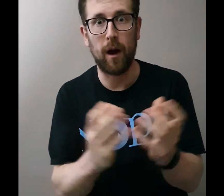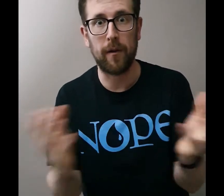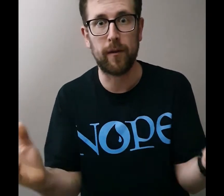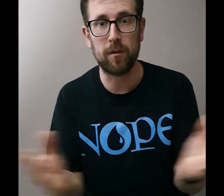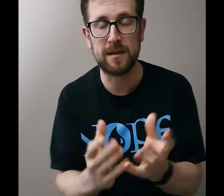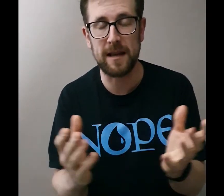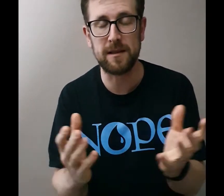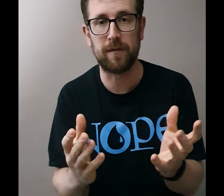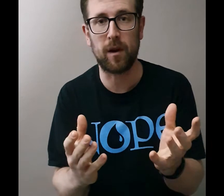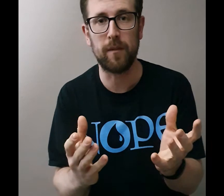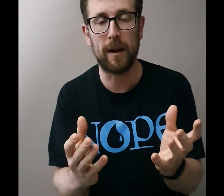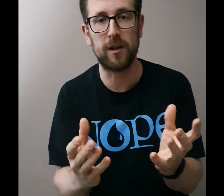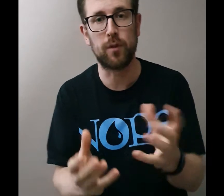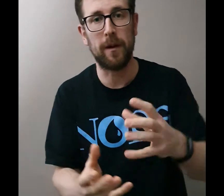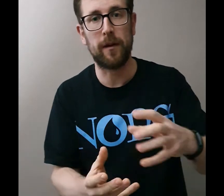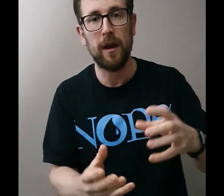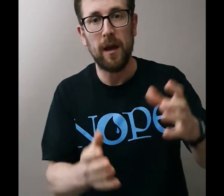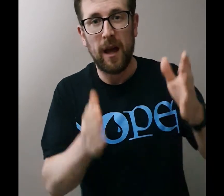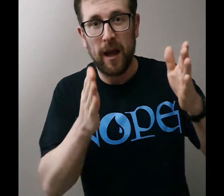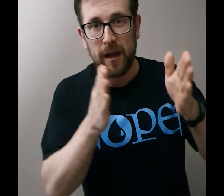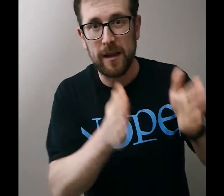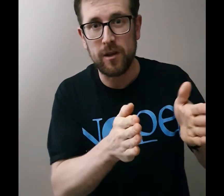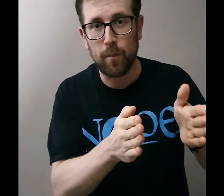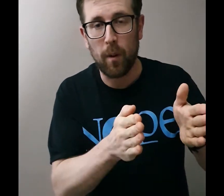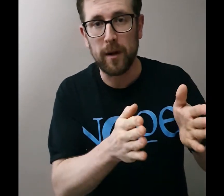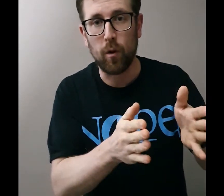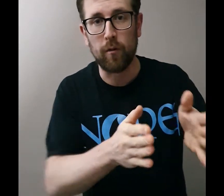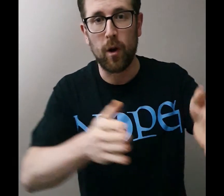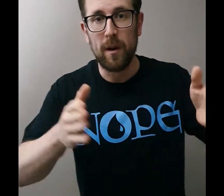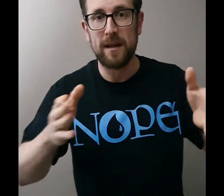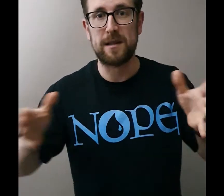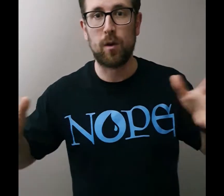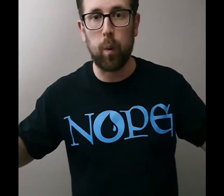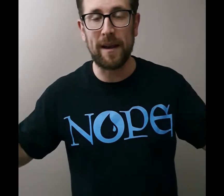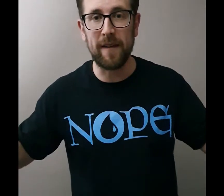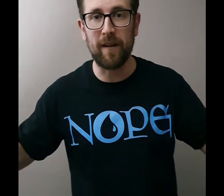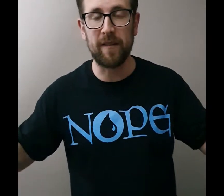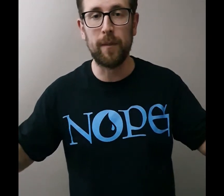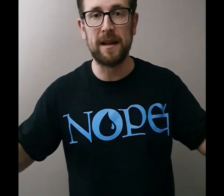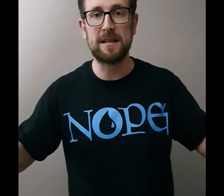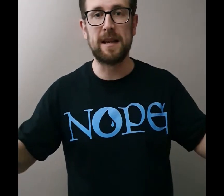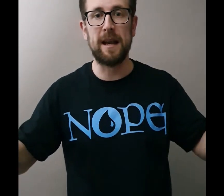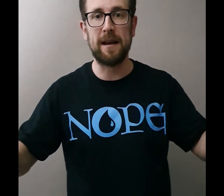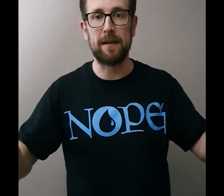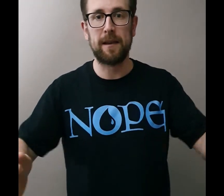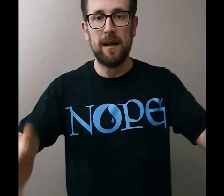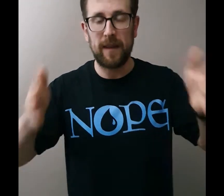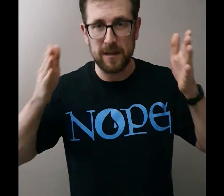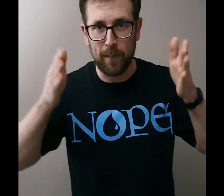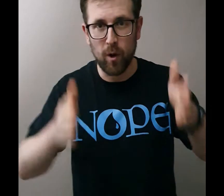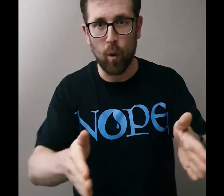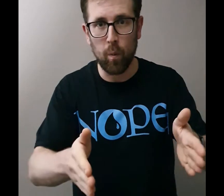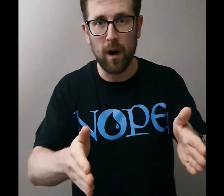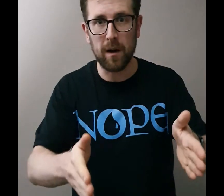and your sense of time management each Pomodoro is 25 minutes in length that's pure work